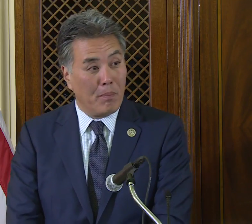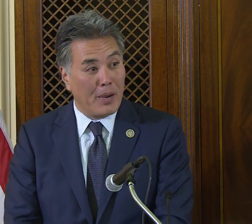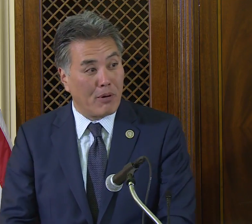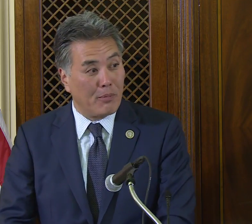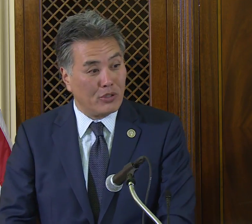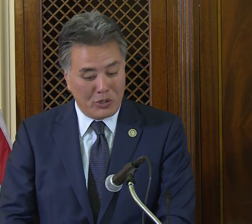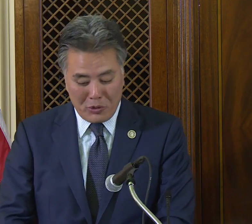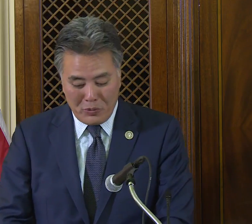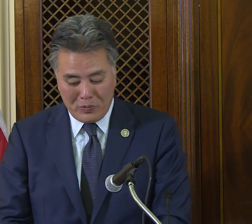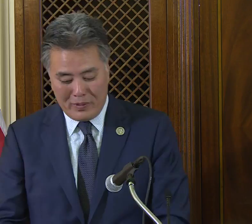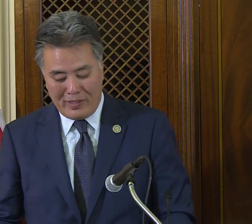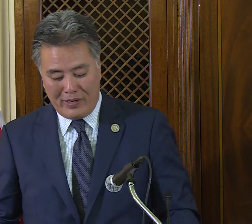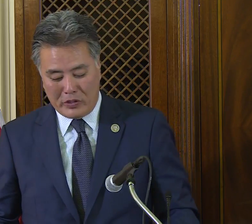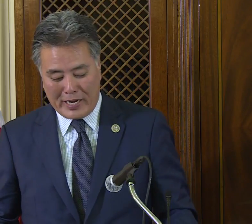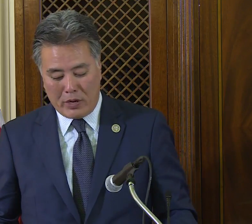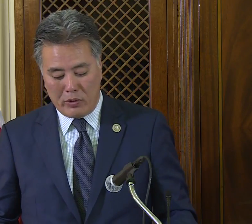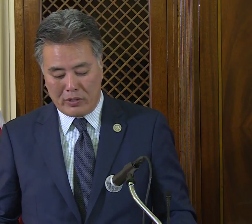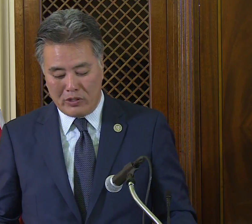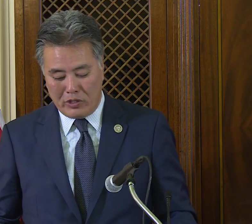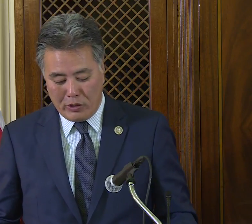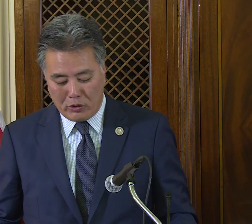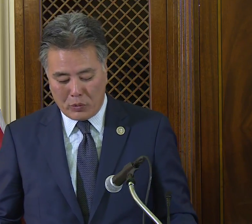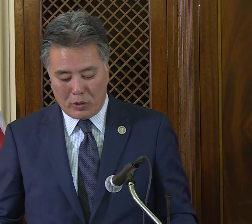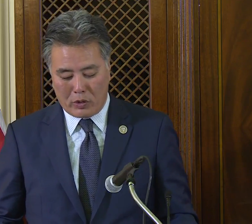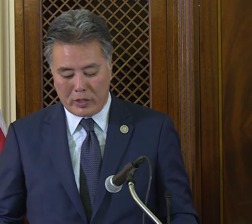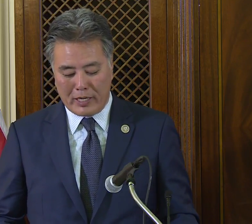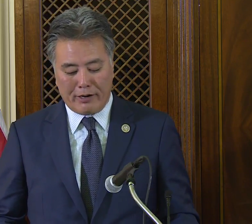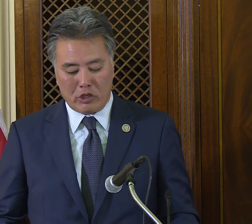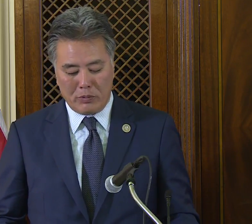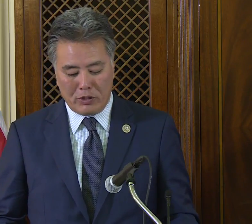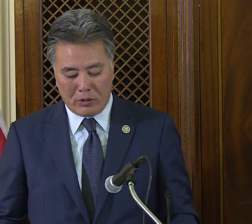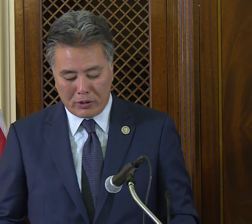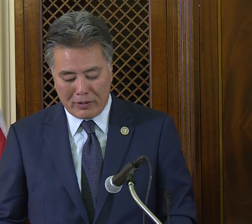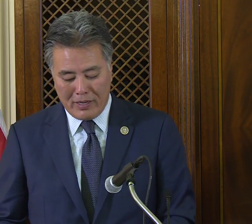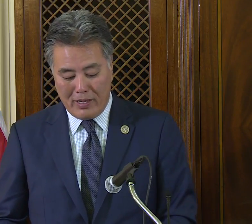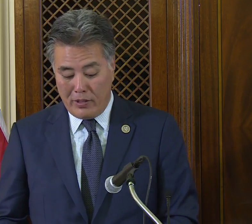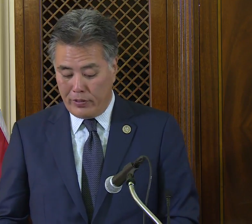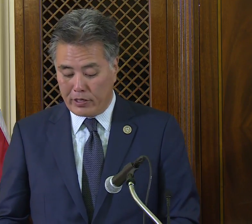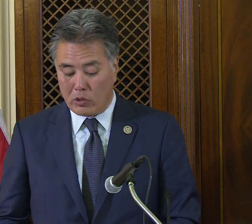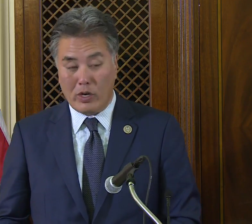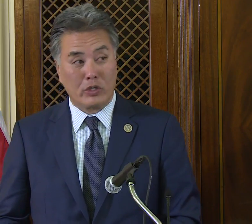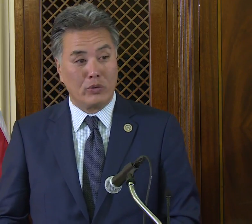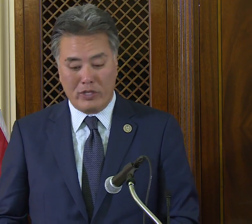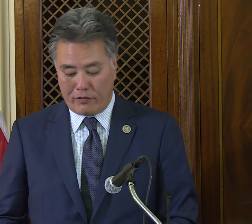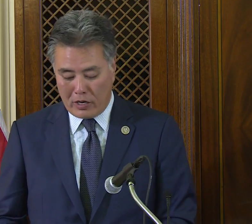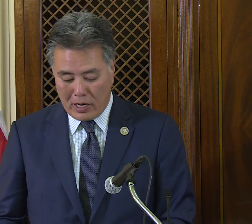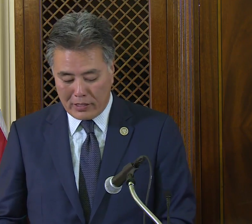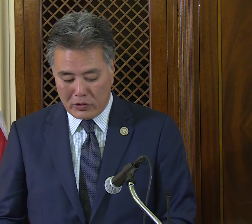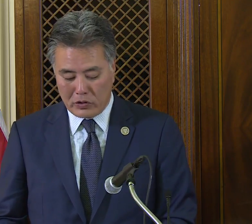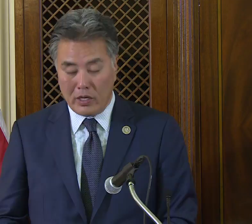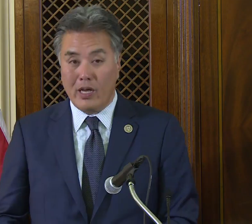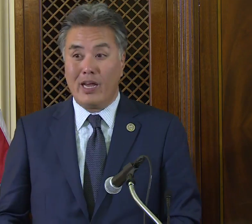My promise to you is that I will continue to work with Congressman Yoder, the Congressional Deaf Caucus,